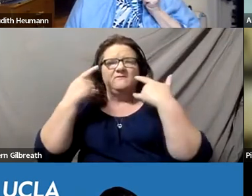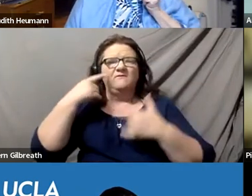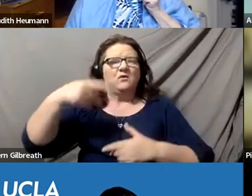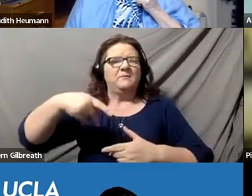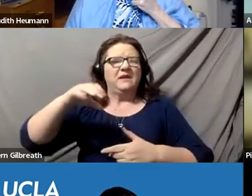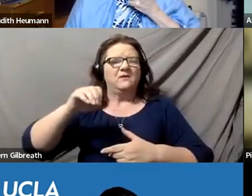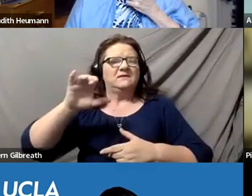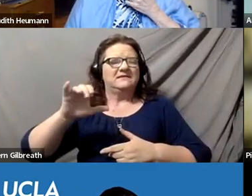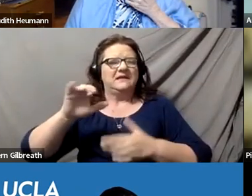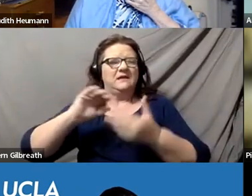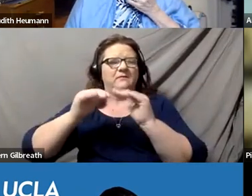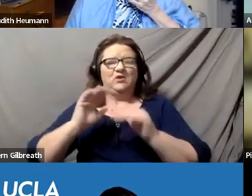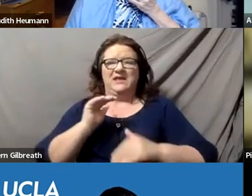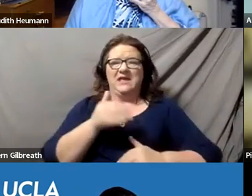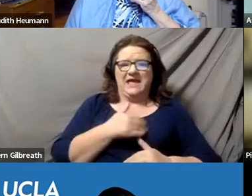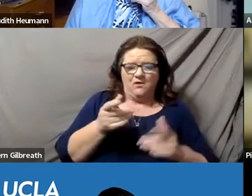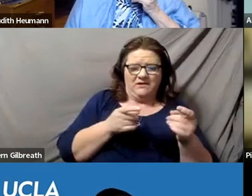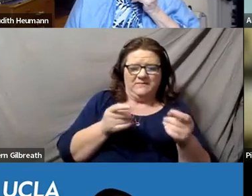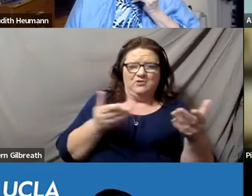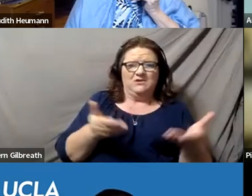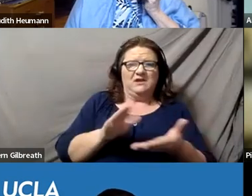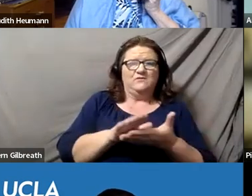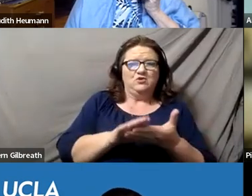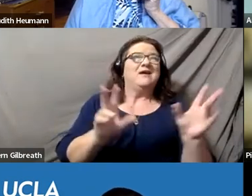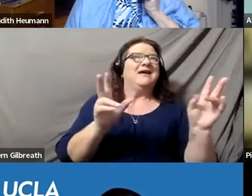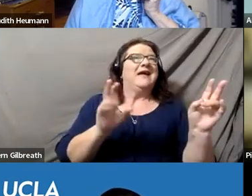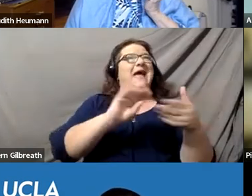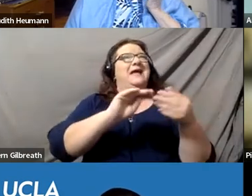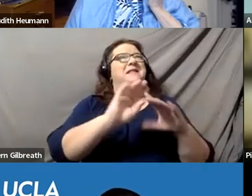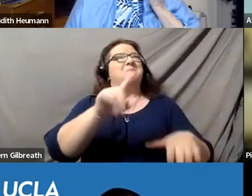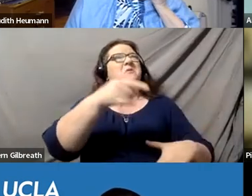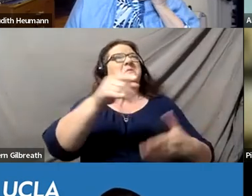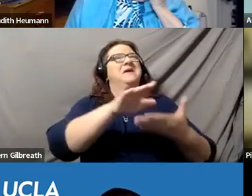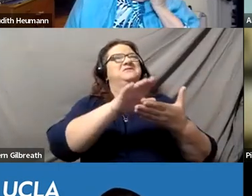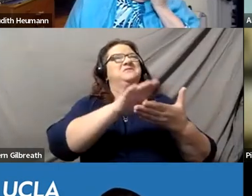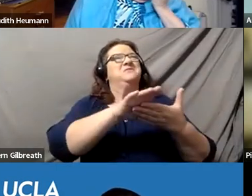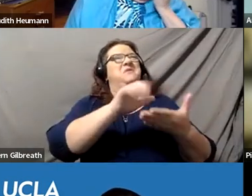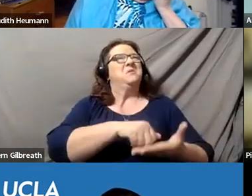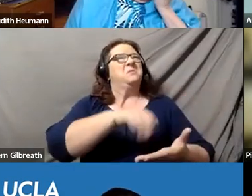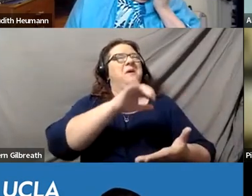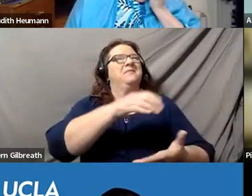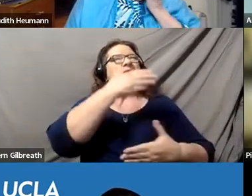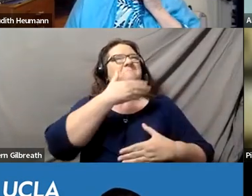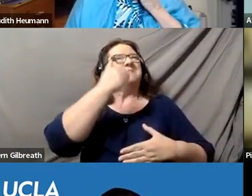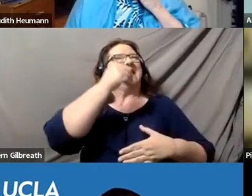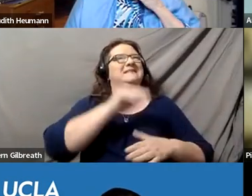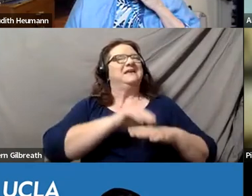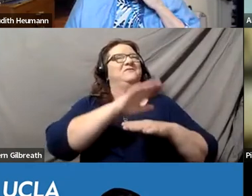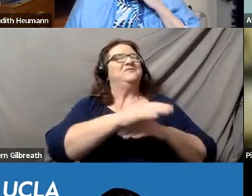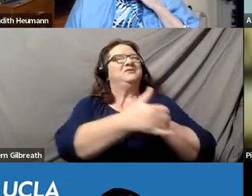our own administration at the school that claims to be the number one school in one of the wealthiest and most influential countries in the world